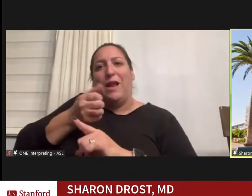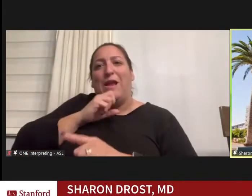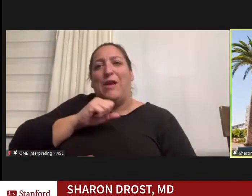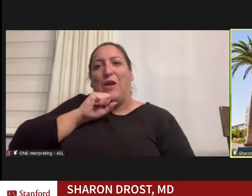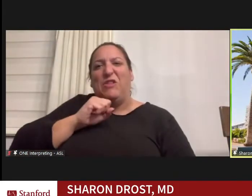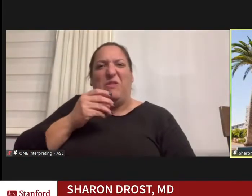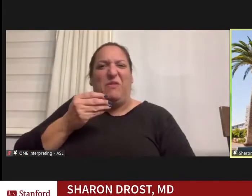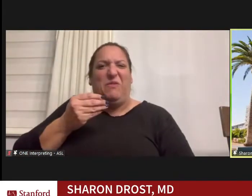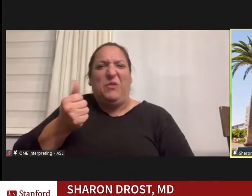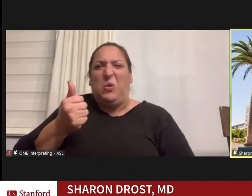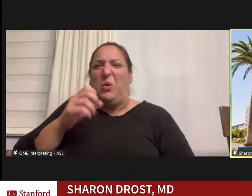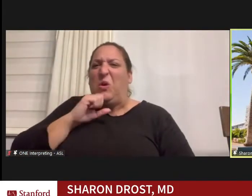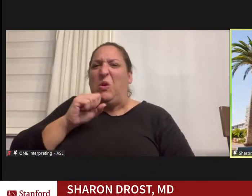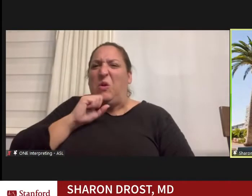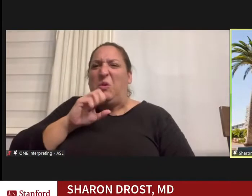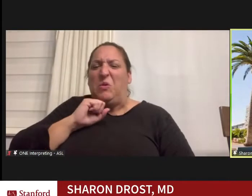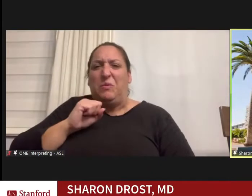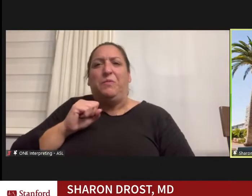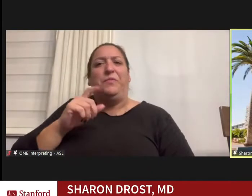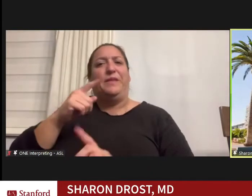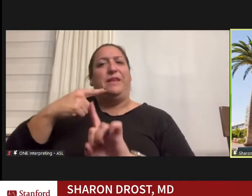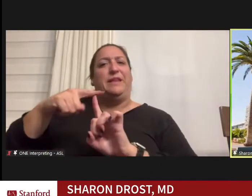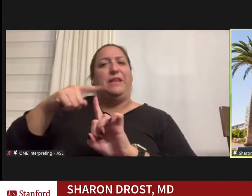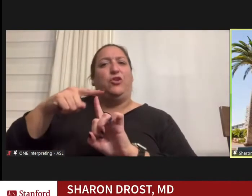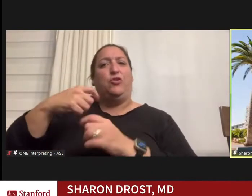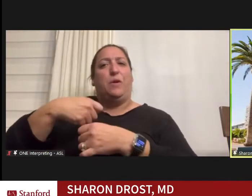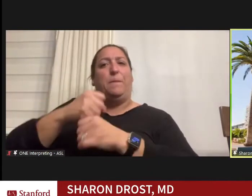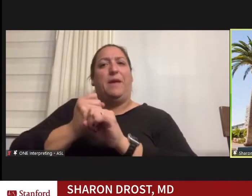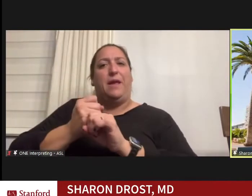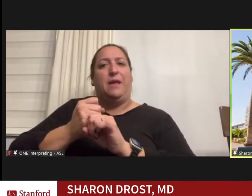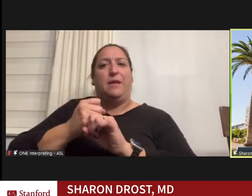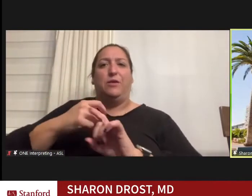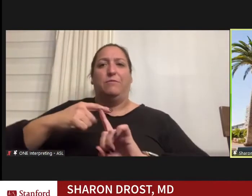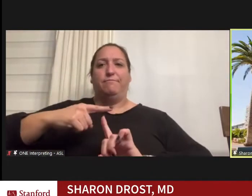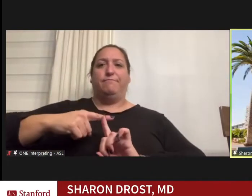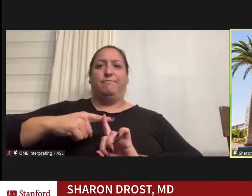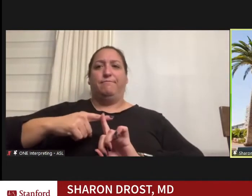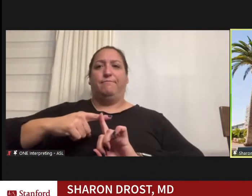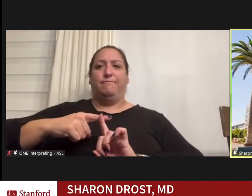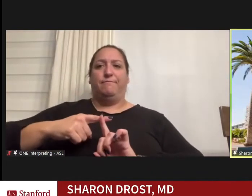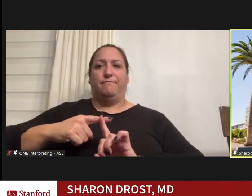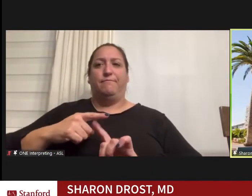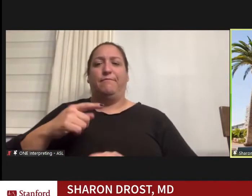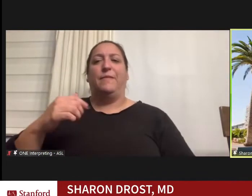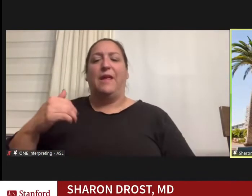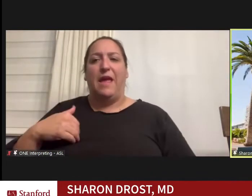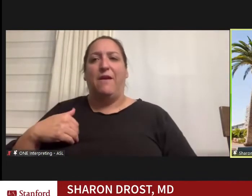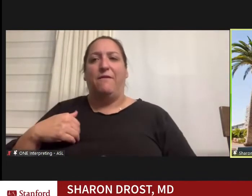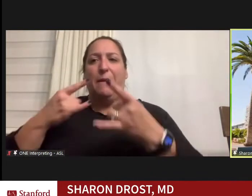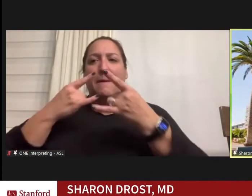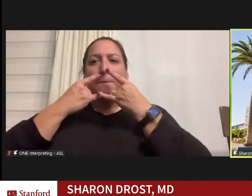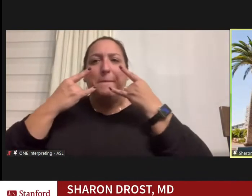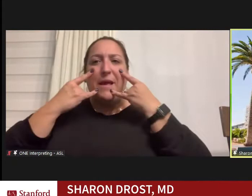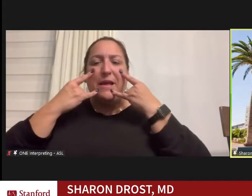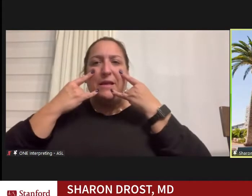and had a T-shirt that said pardon my mask, I had a double lung transplant.